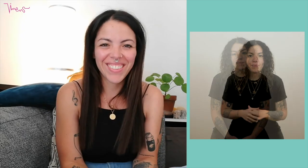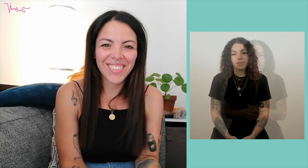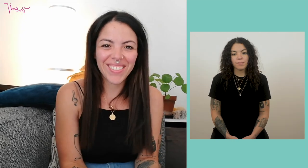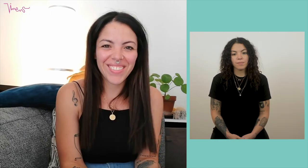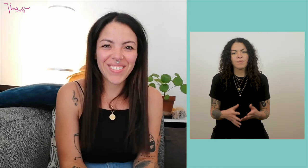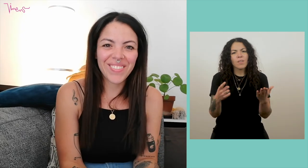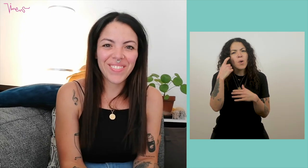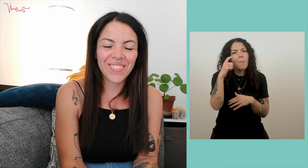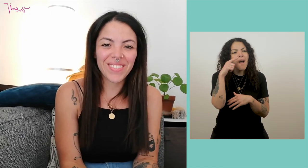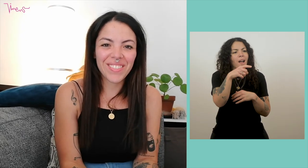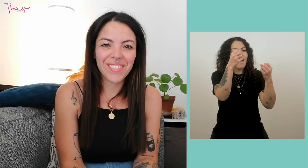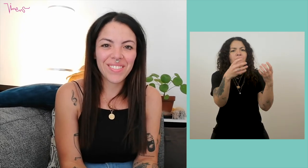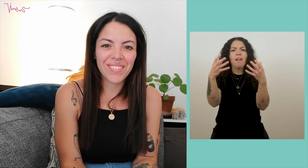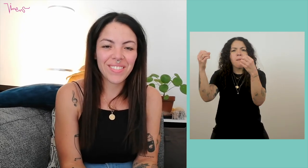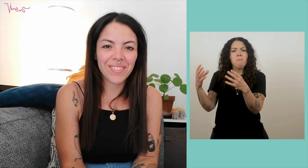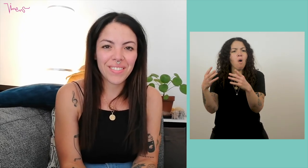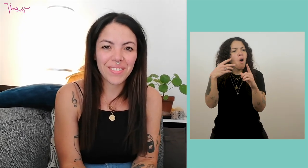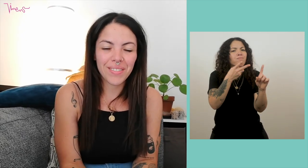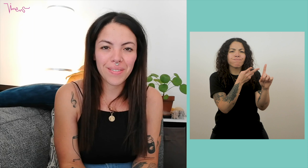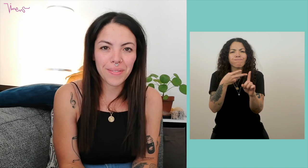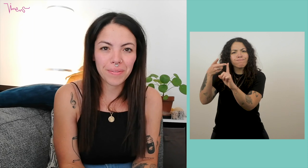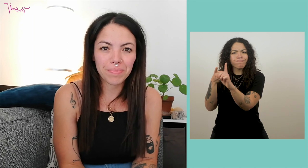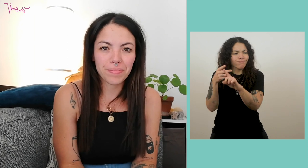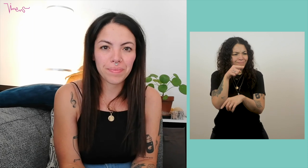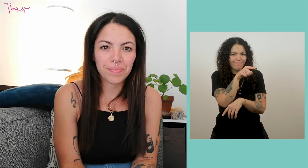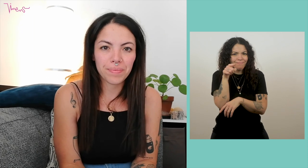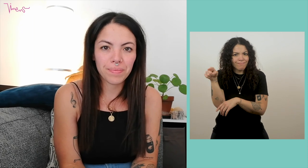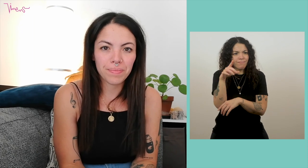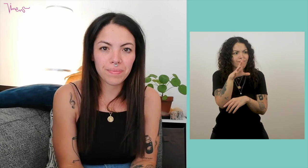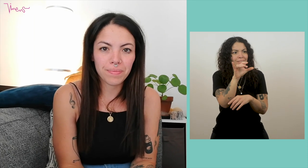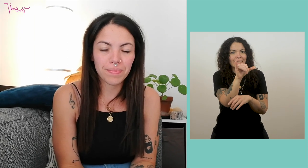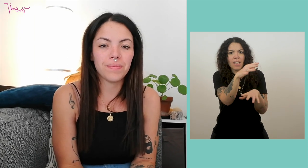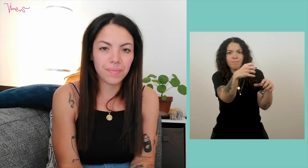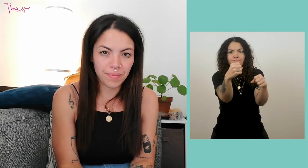(Jen) The observation on these two events is that you are hired by people who are hearing.